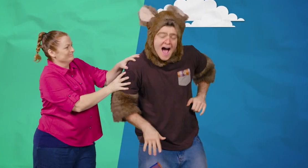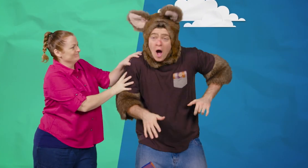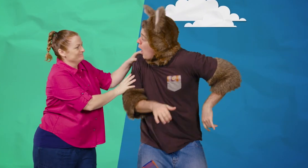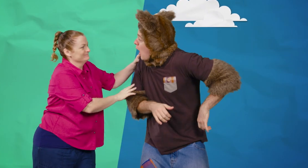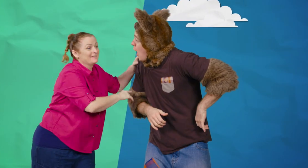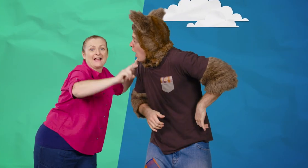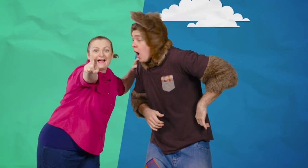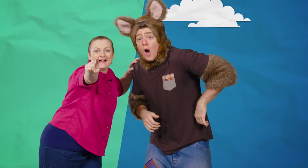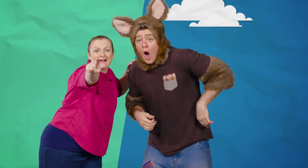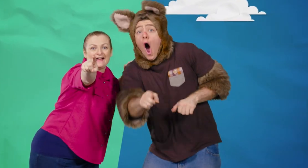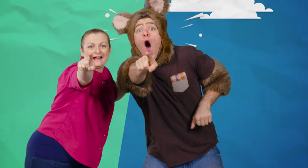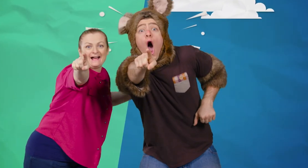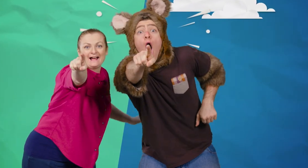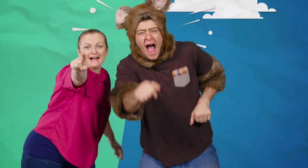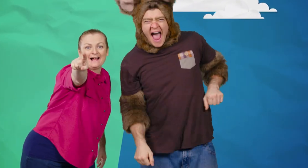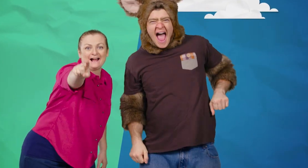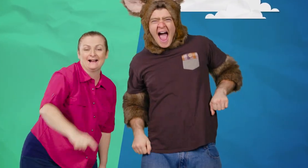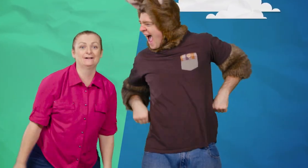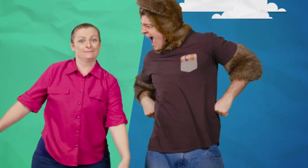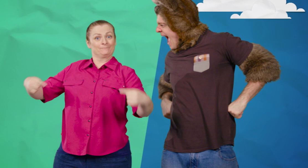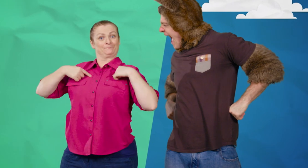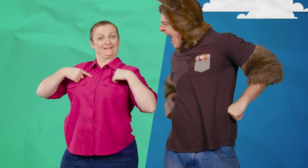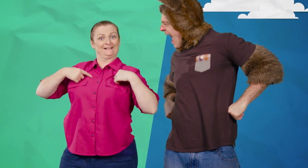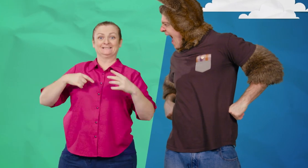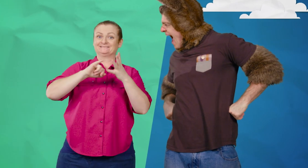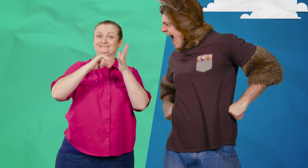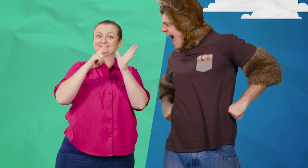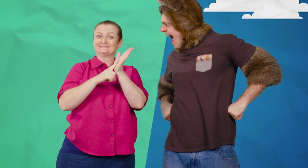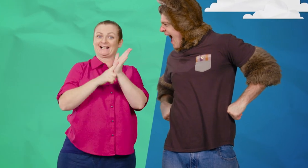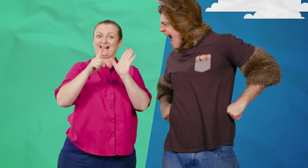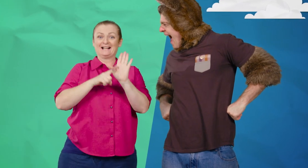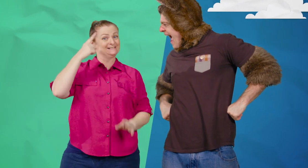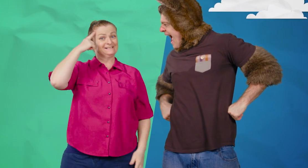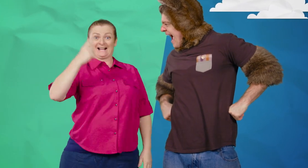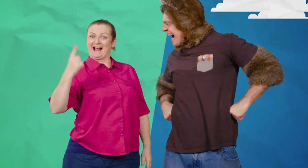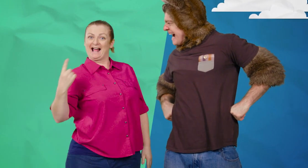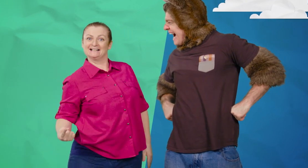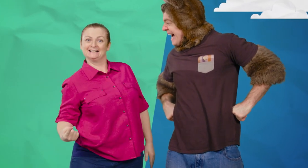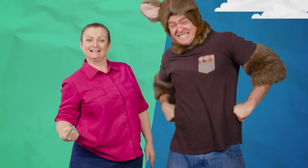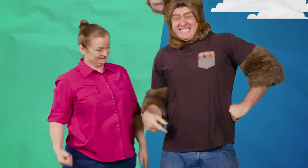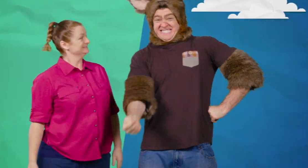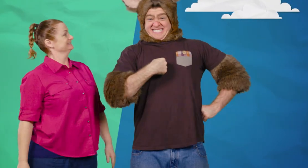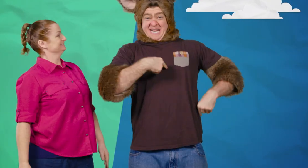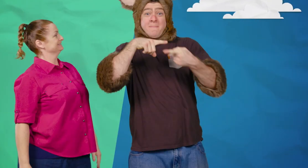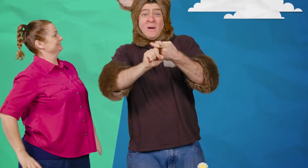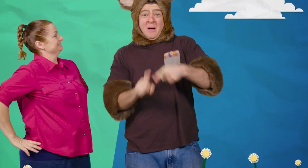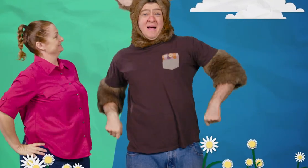Huh? Look! Oh! I'm Sally. And I'm Possum.